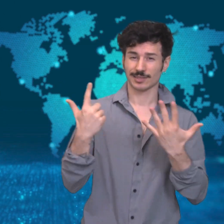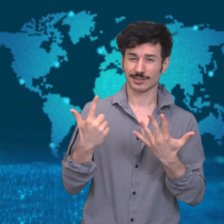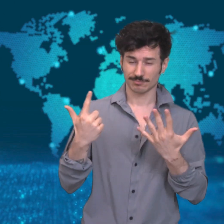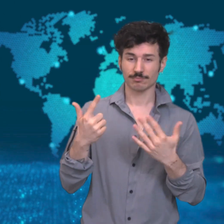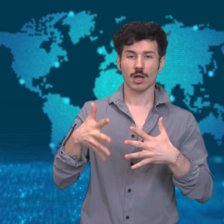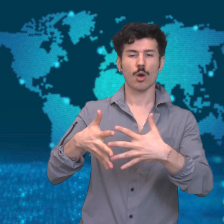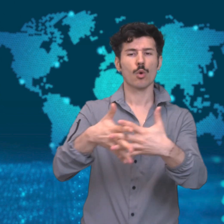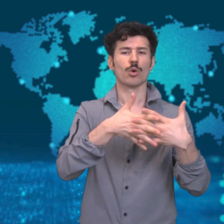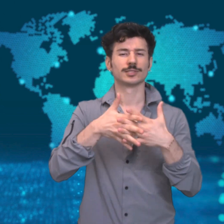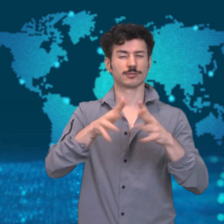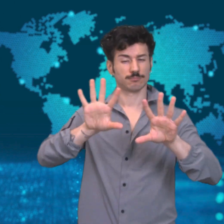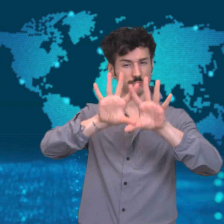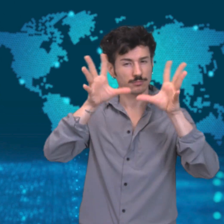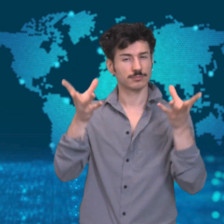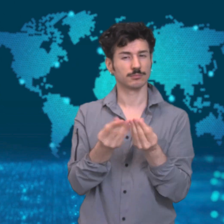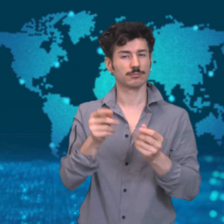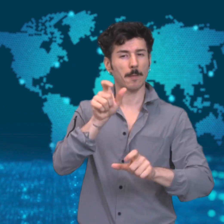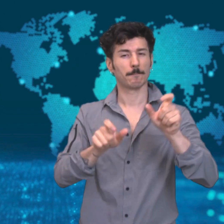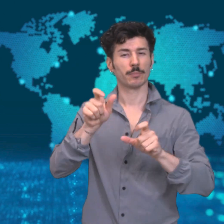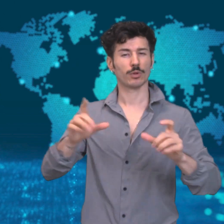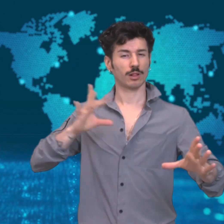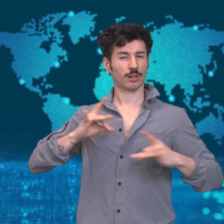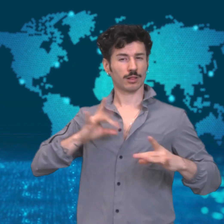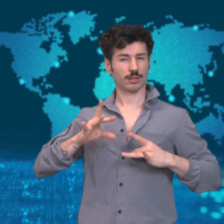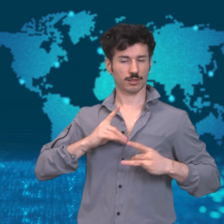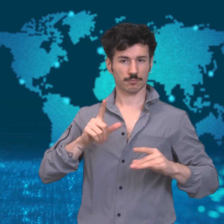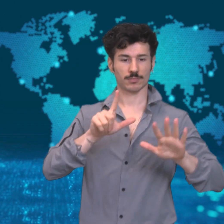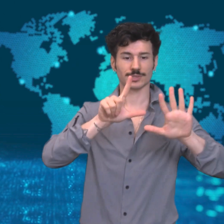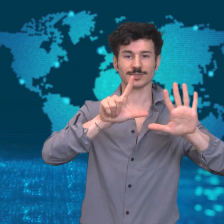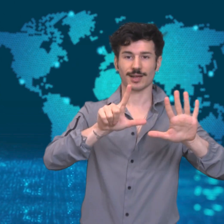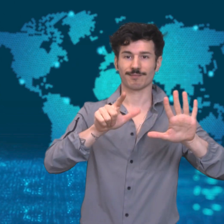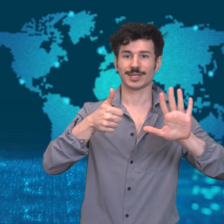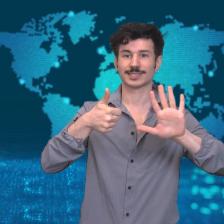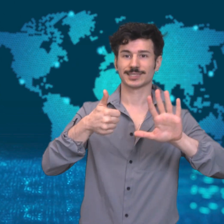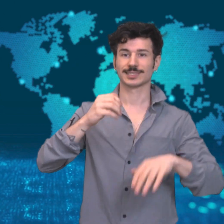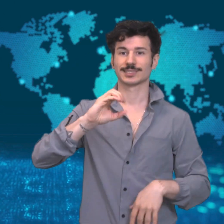place. As of last Sunday, the US has more than